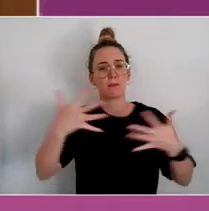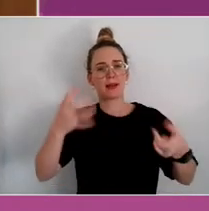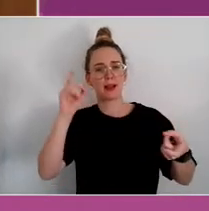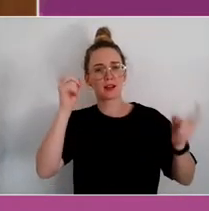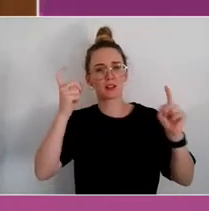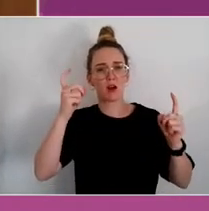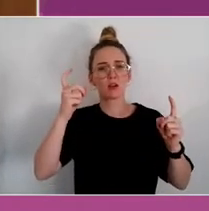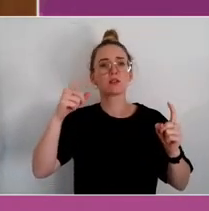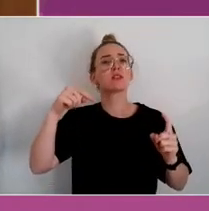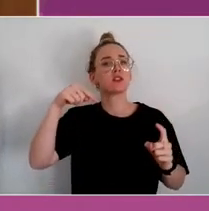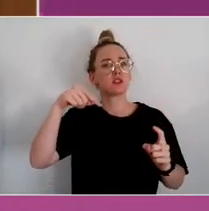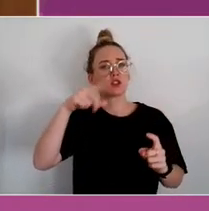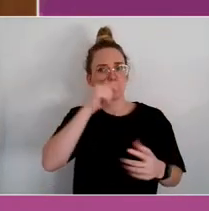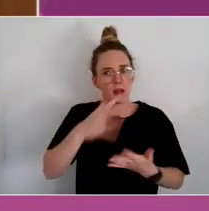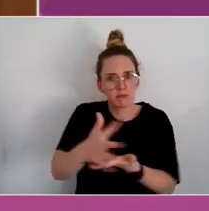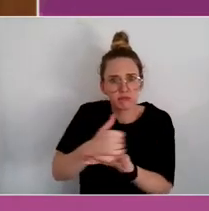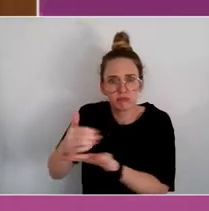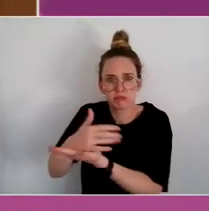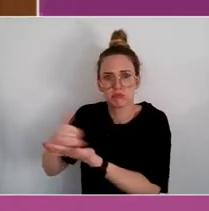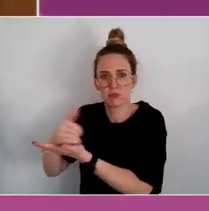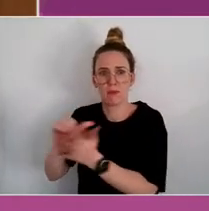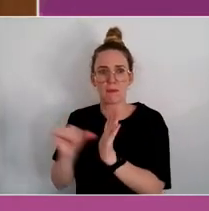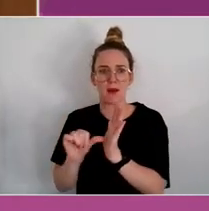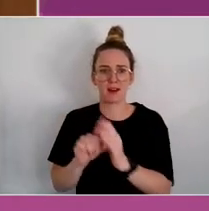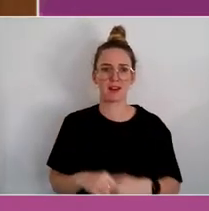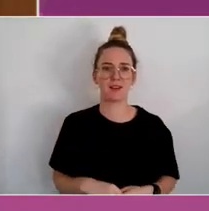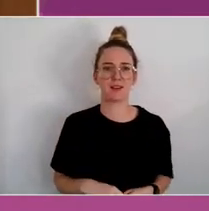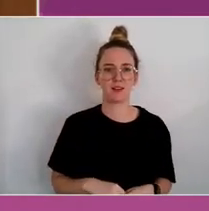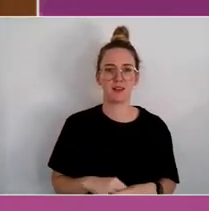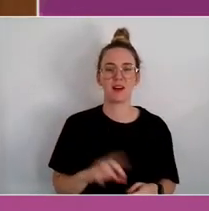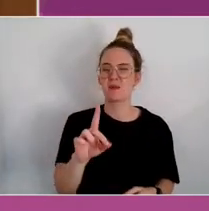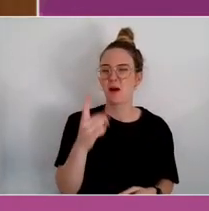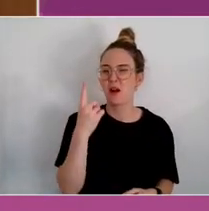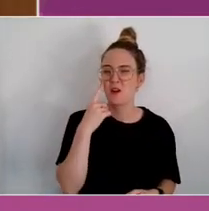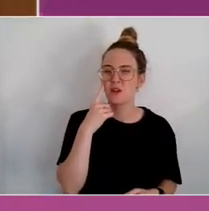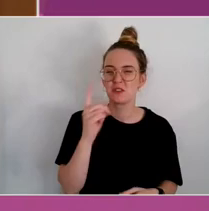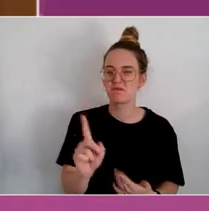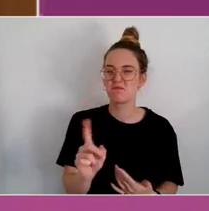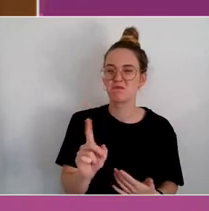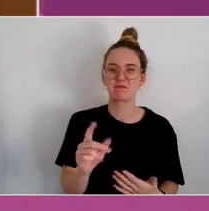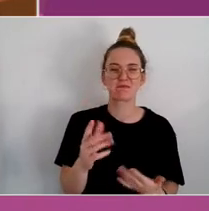Of course what we noticed is, in all areas, funding is very siloed.